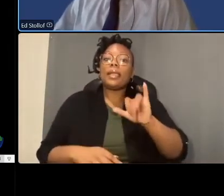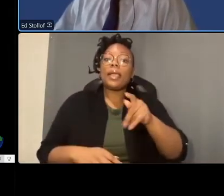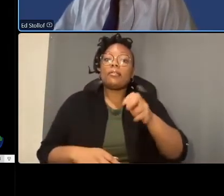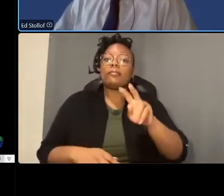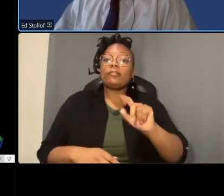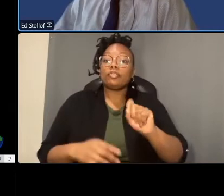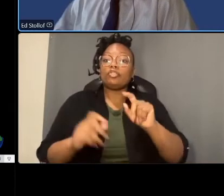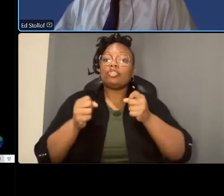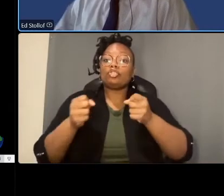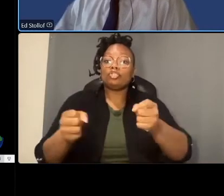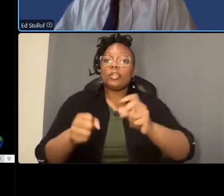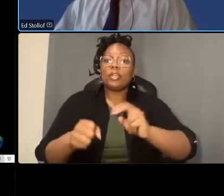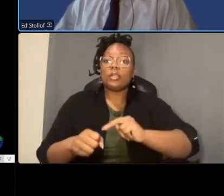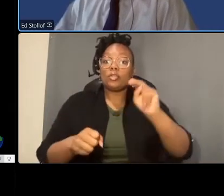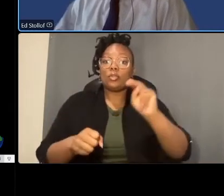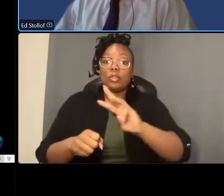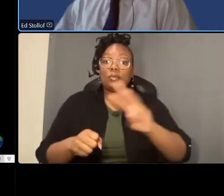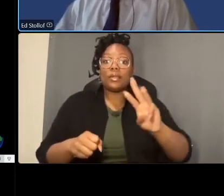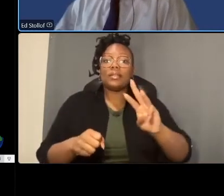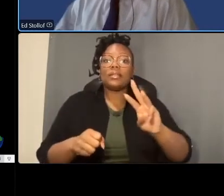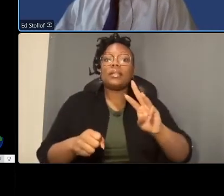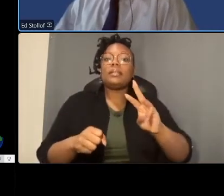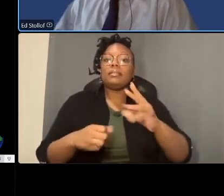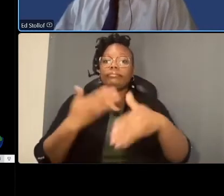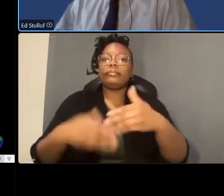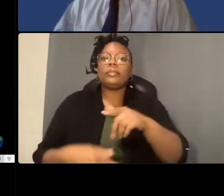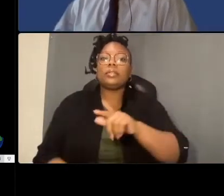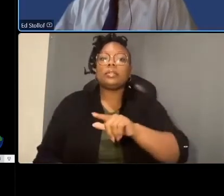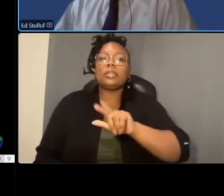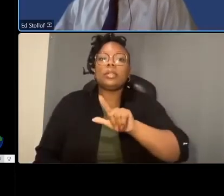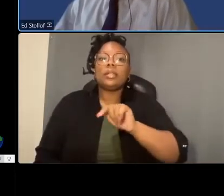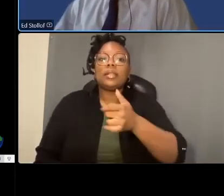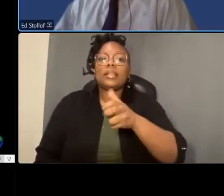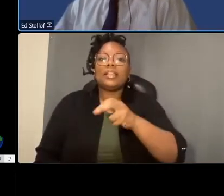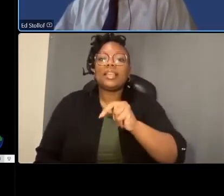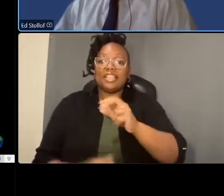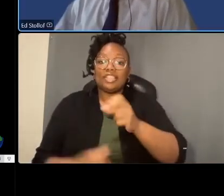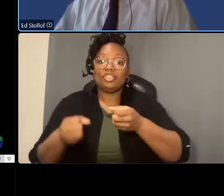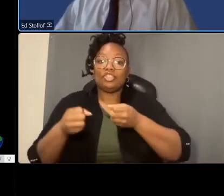to the north at legation street and then we want to be able to share our next steps with you